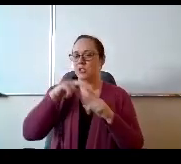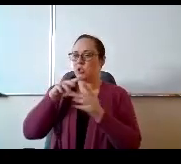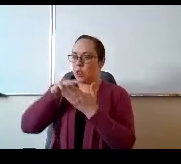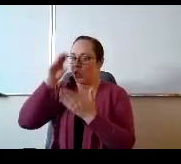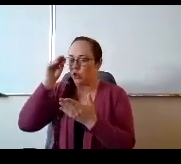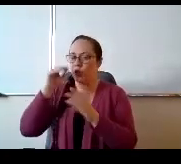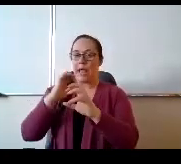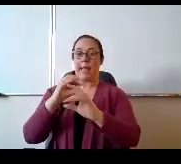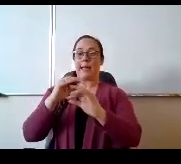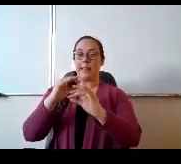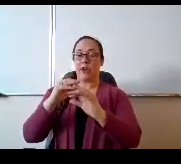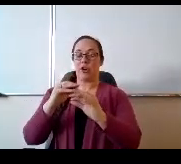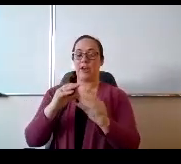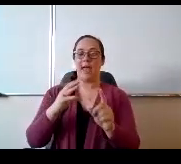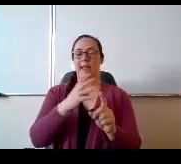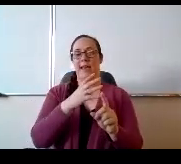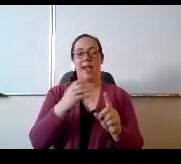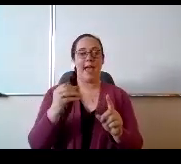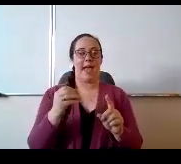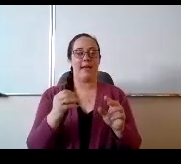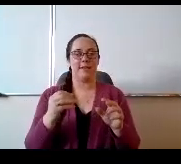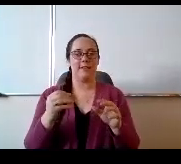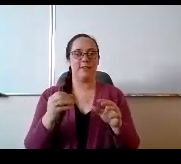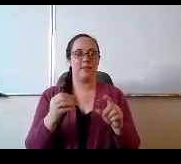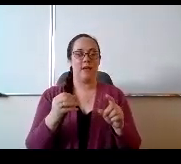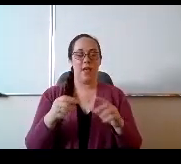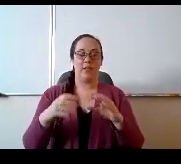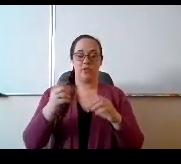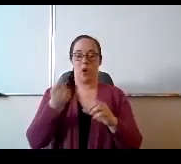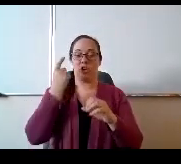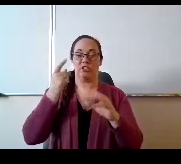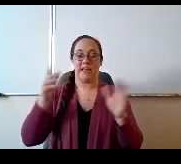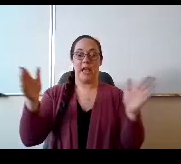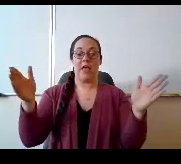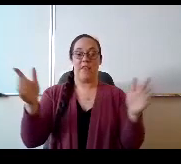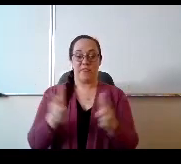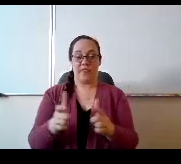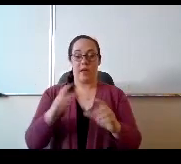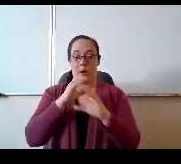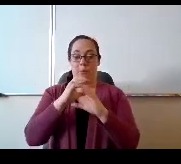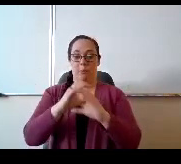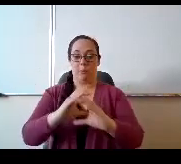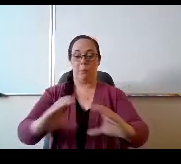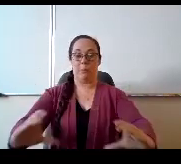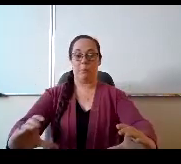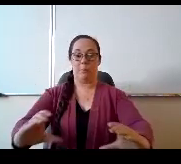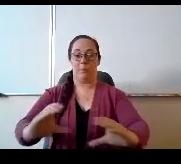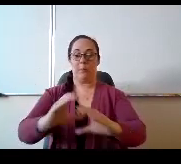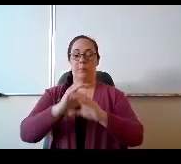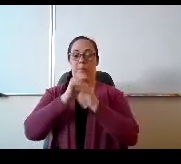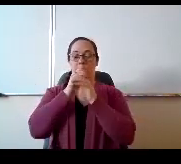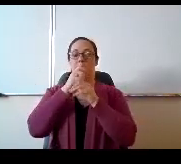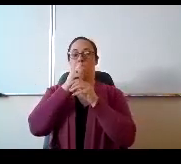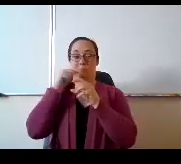the front part of it and the little end is the one that you blow into. We want to offer PE.